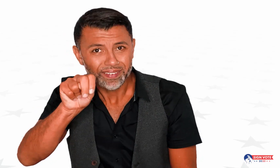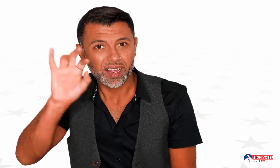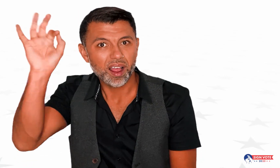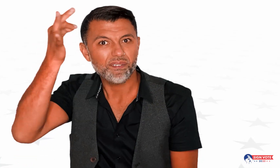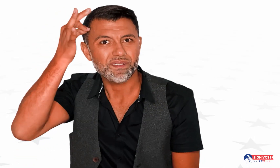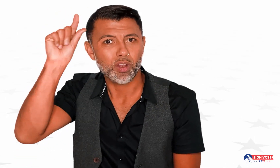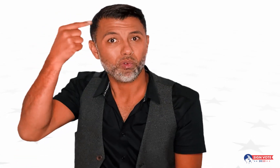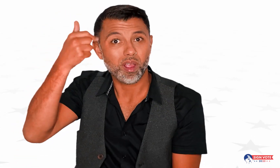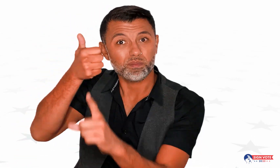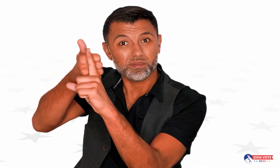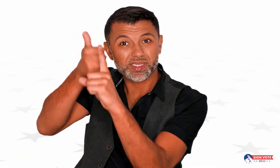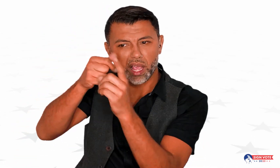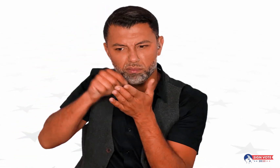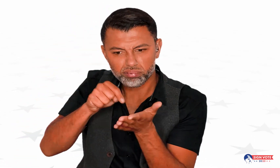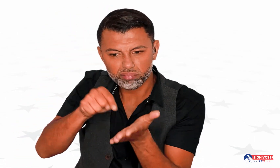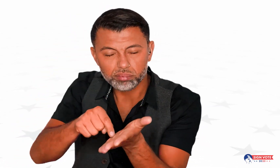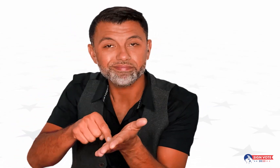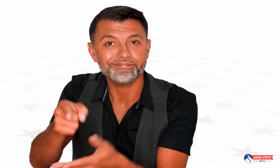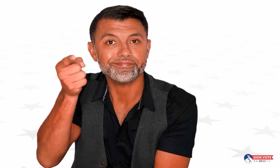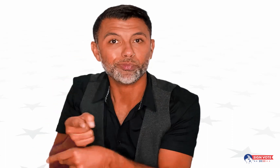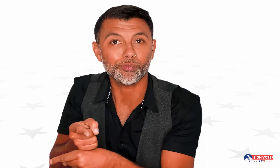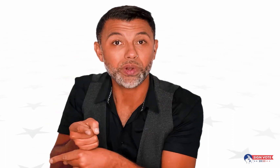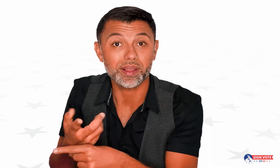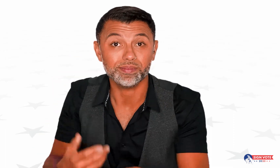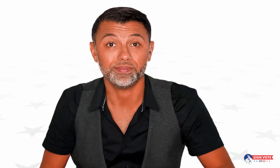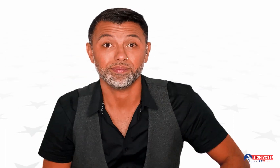Even federal government research supports this.